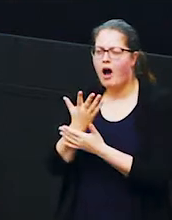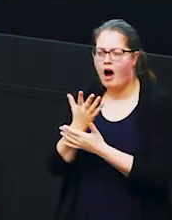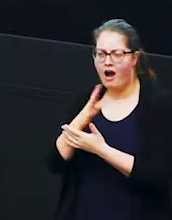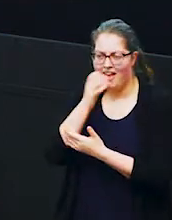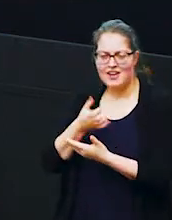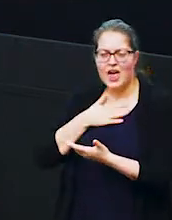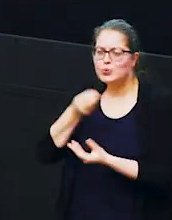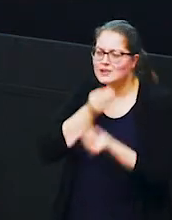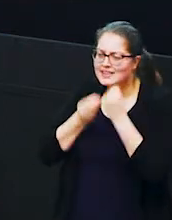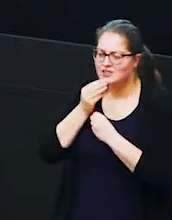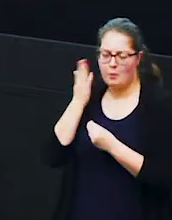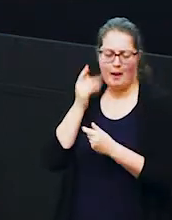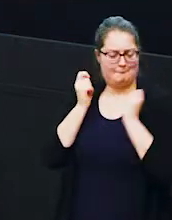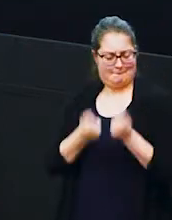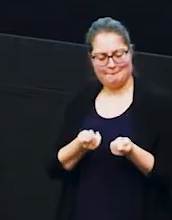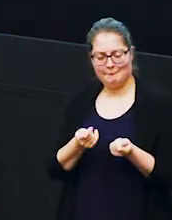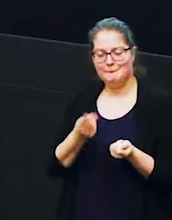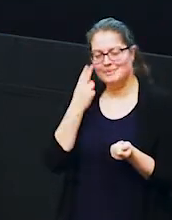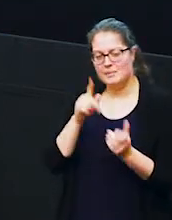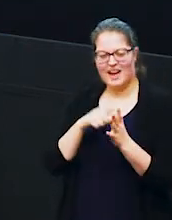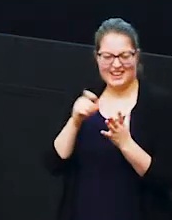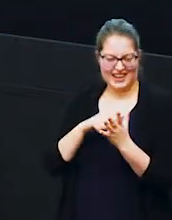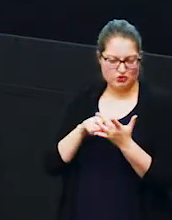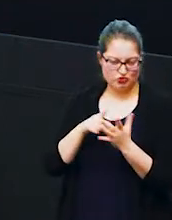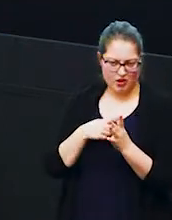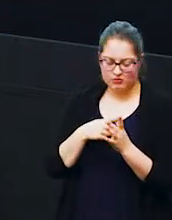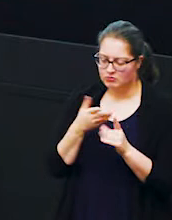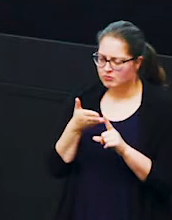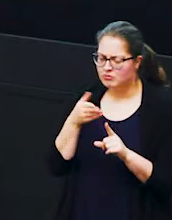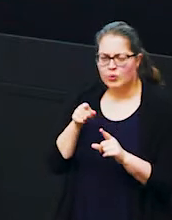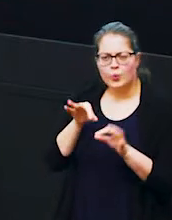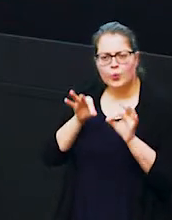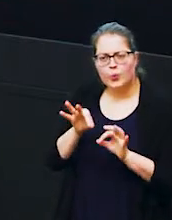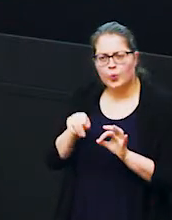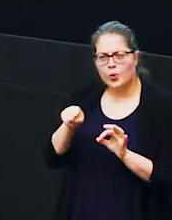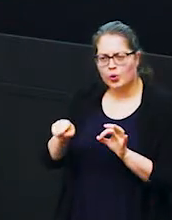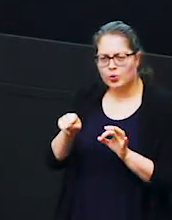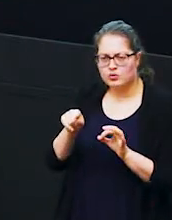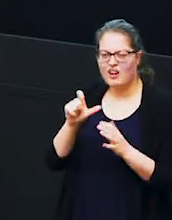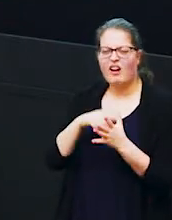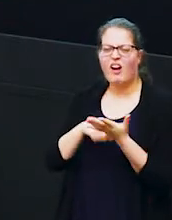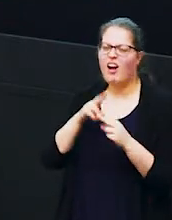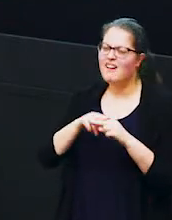named her acacia but you can see what's really distinctive about acacia being a calf she has